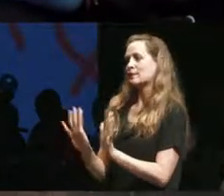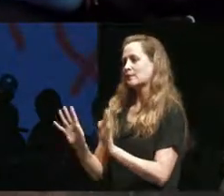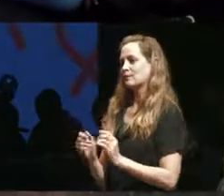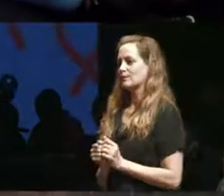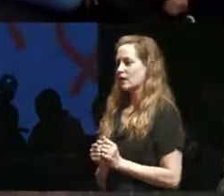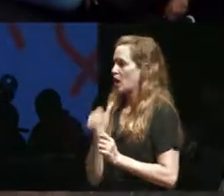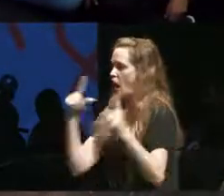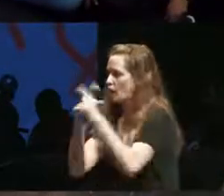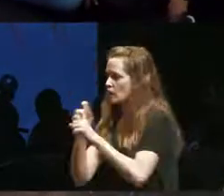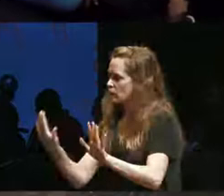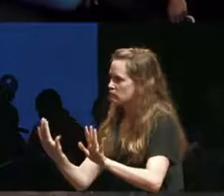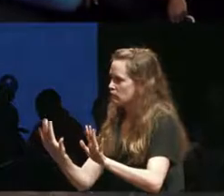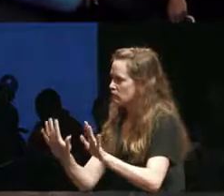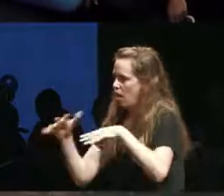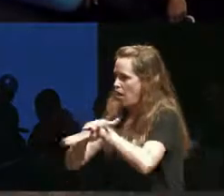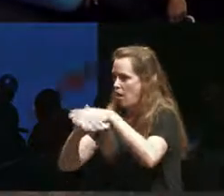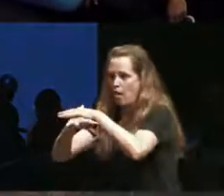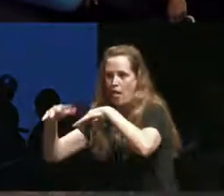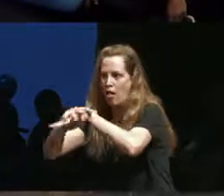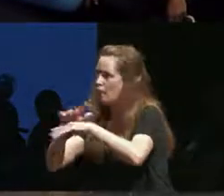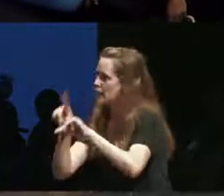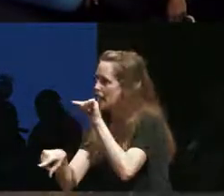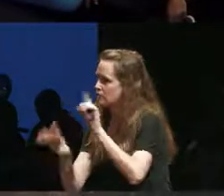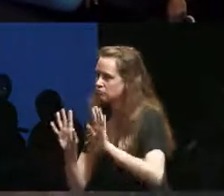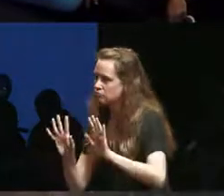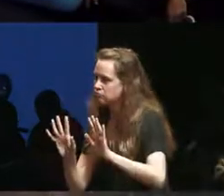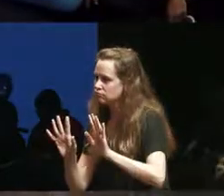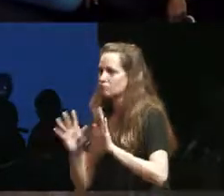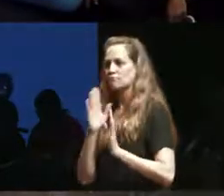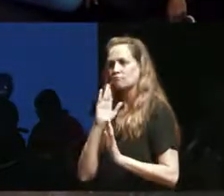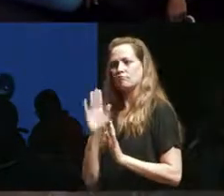too complicated can't be also the other stereotypes and metaphors and tropes